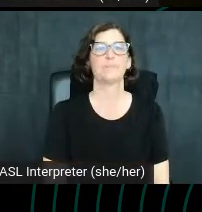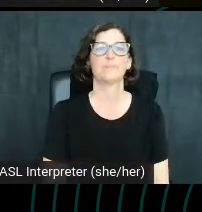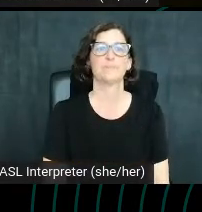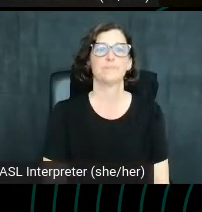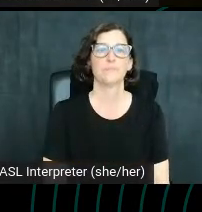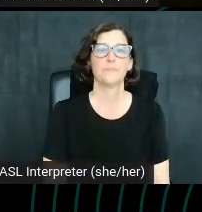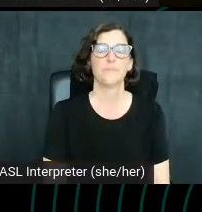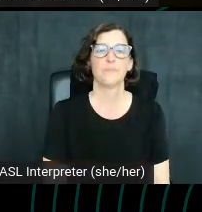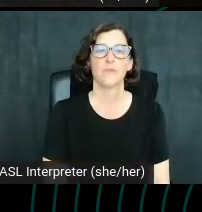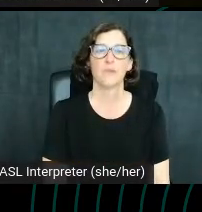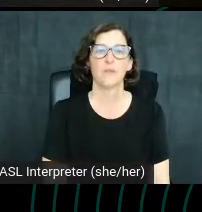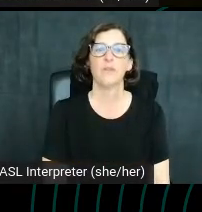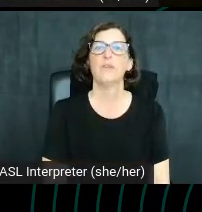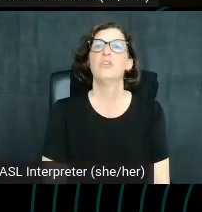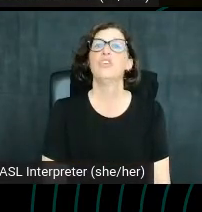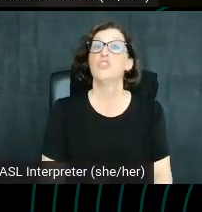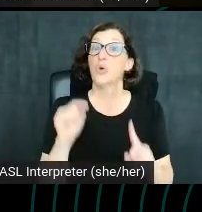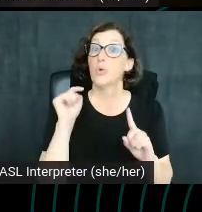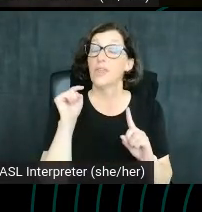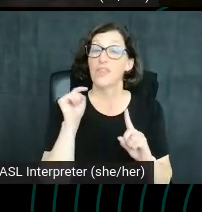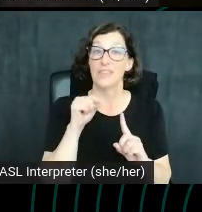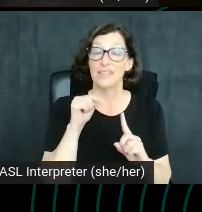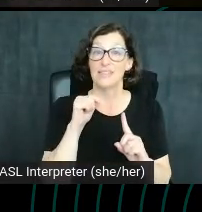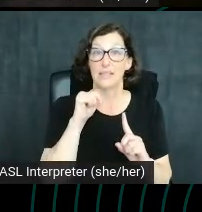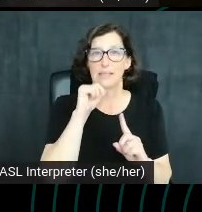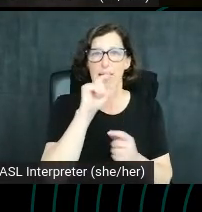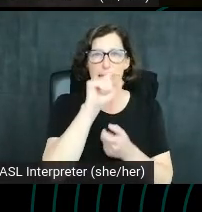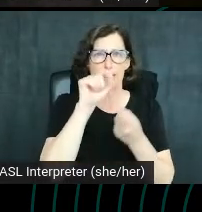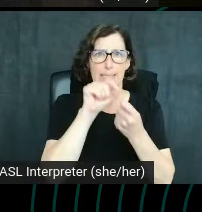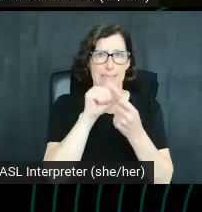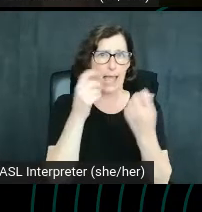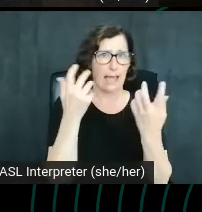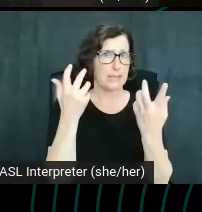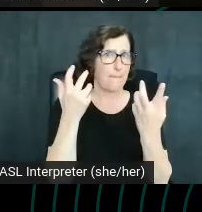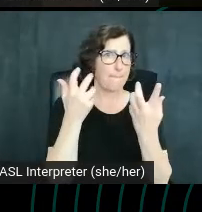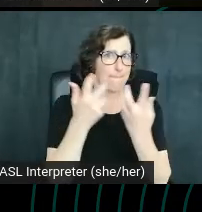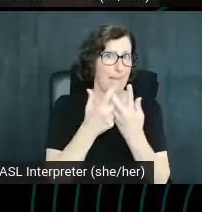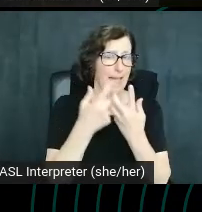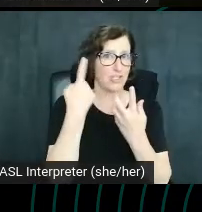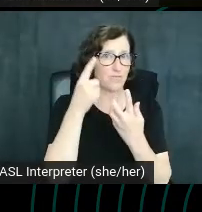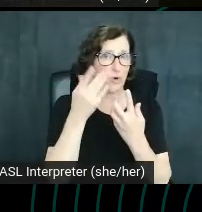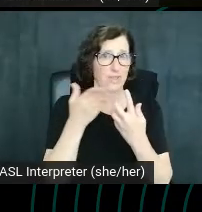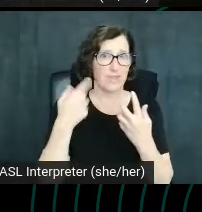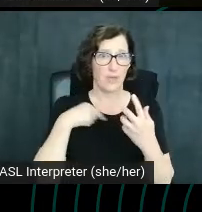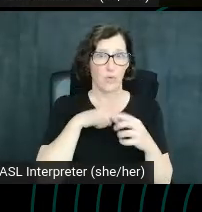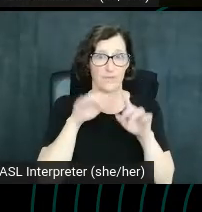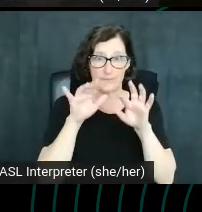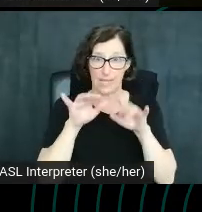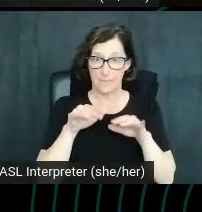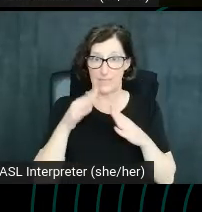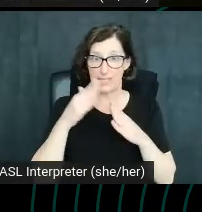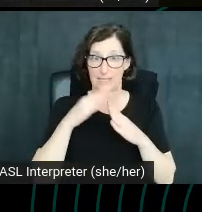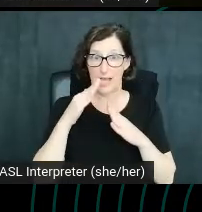So while this is not like an exact match of the thing we've typed in at the top here, which is going to music school,